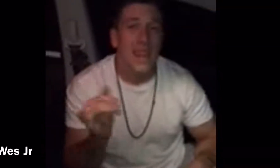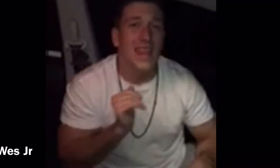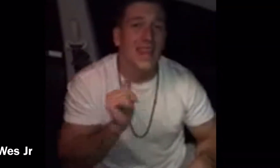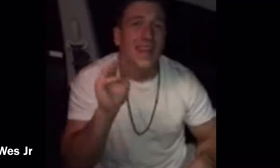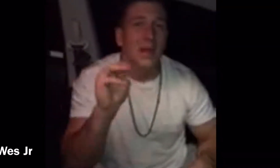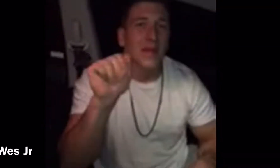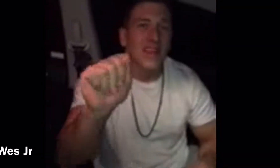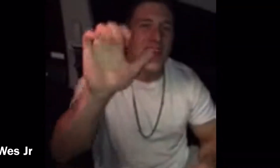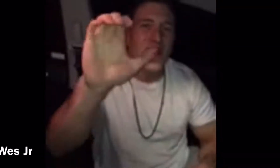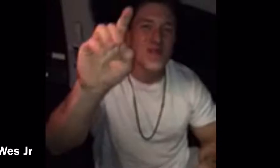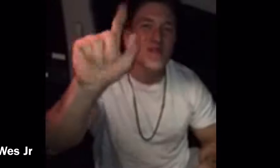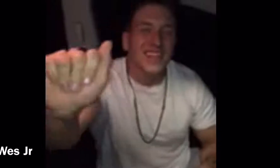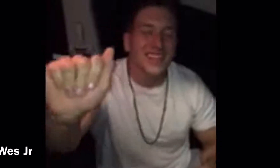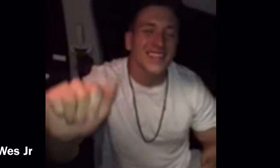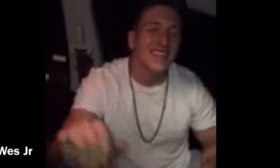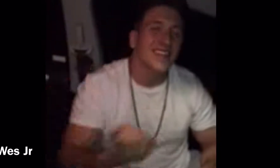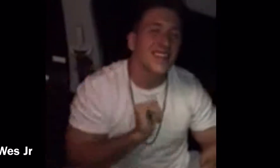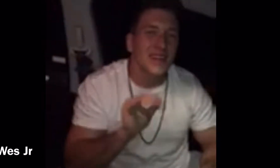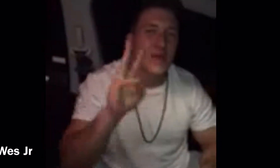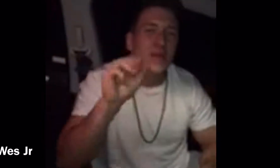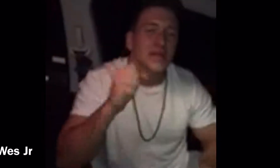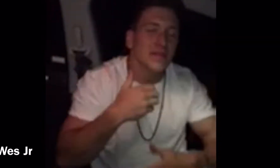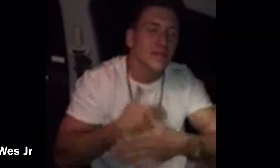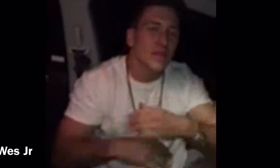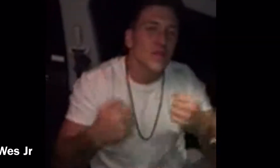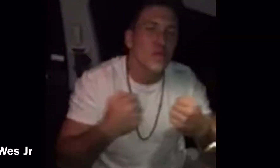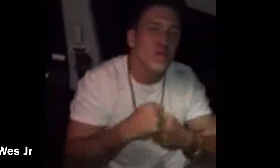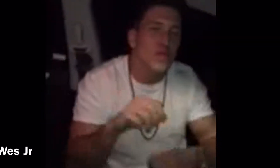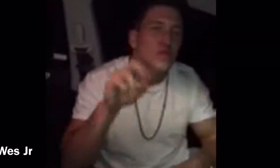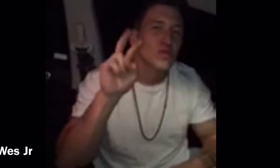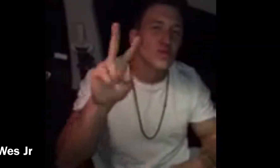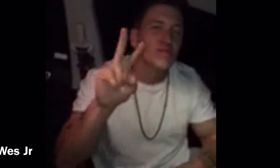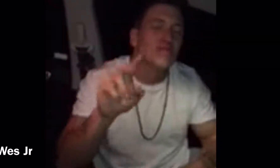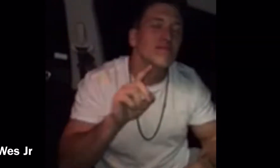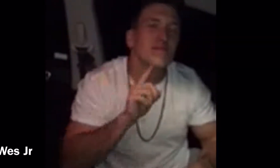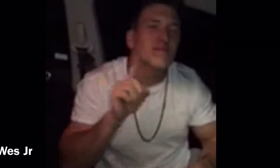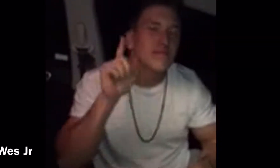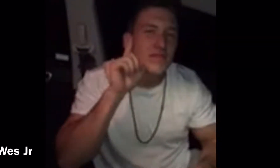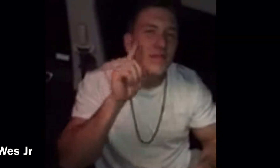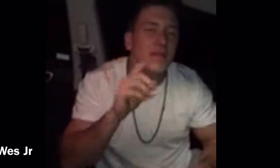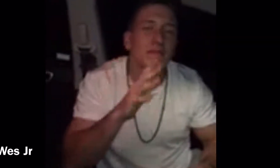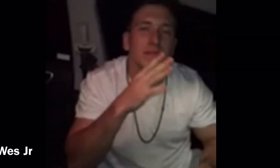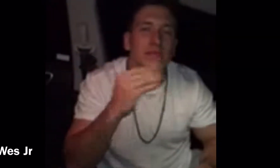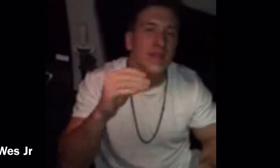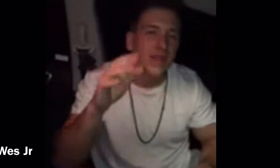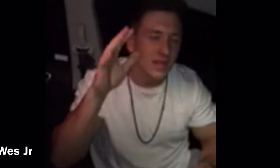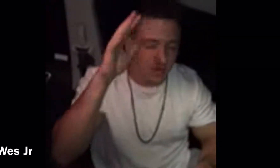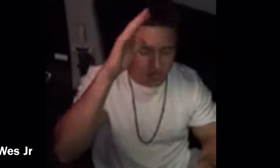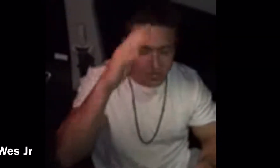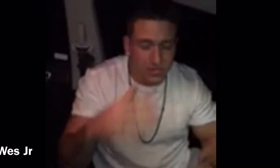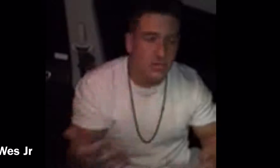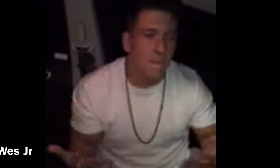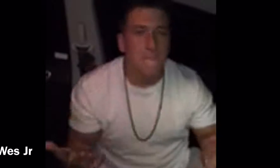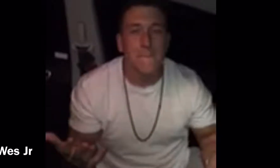It's because I am a CODA! I was born with two Deaf parents.